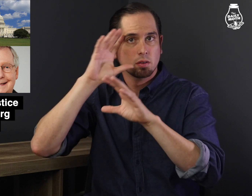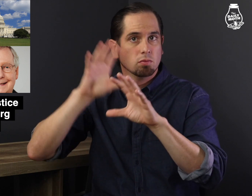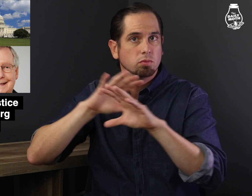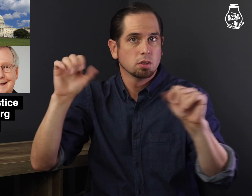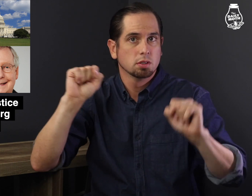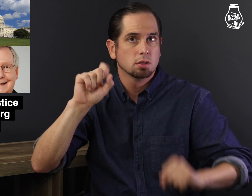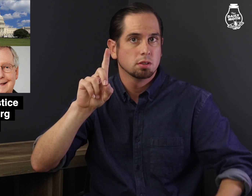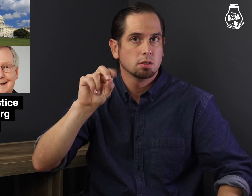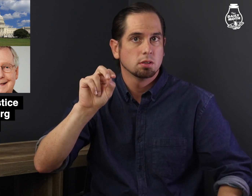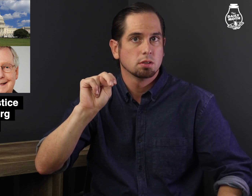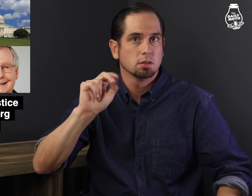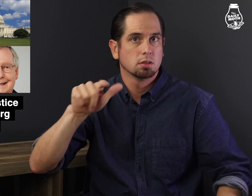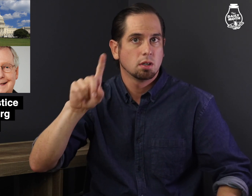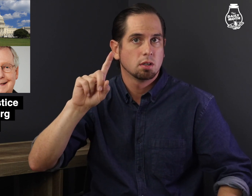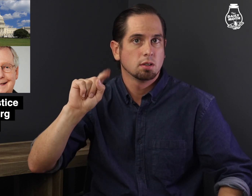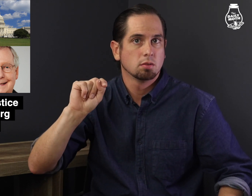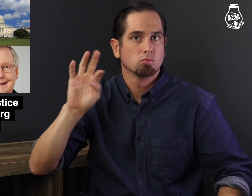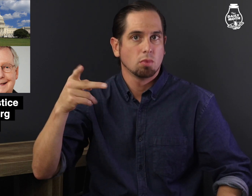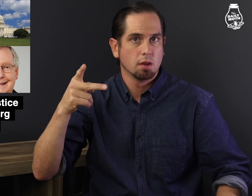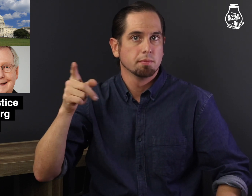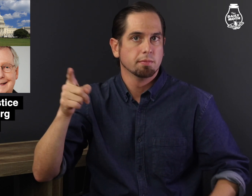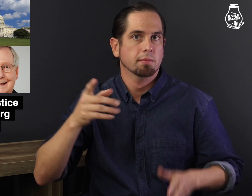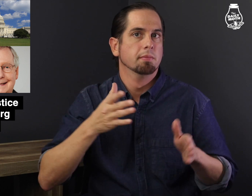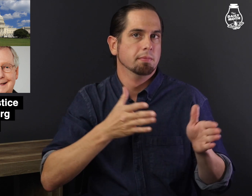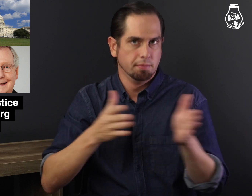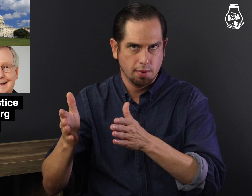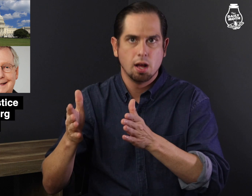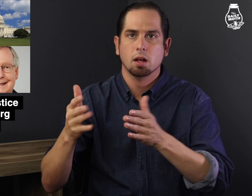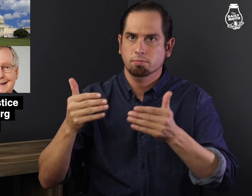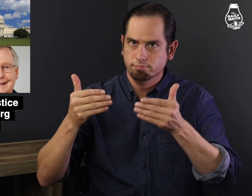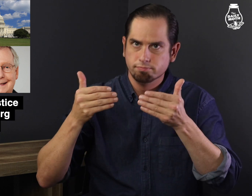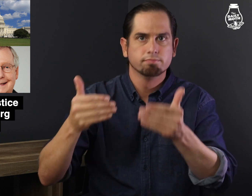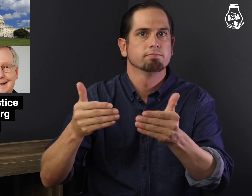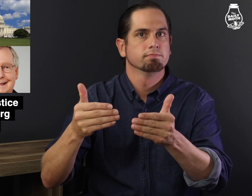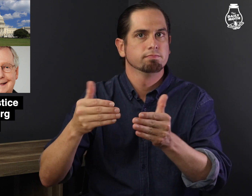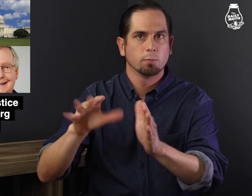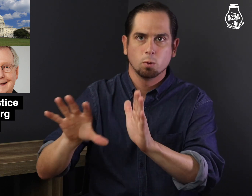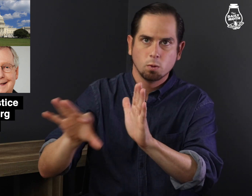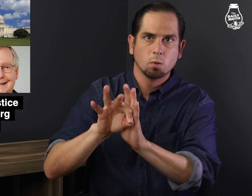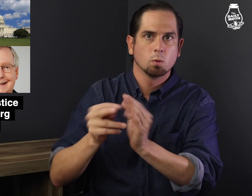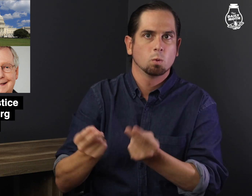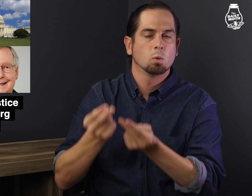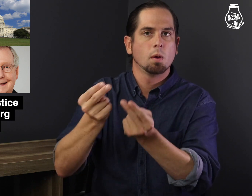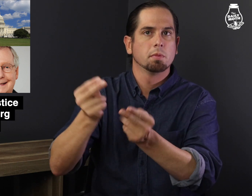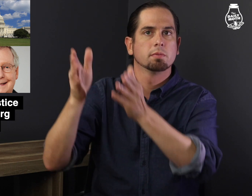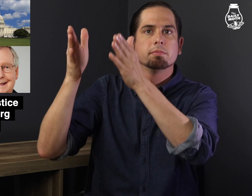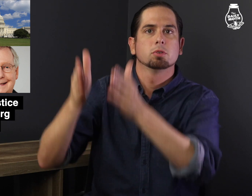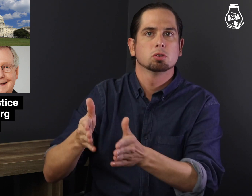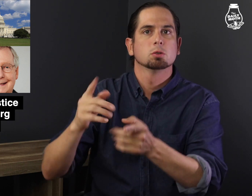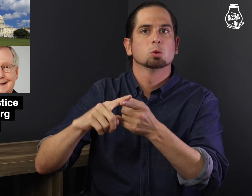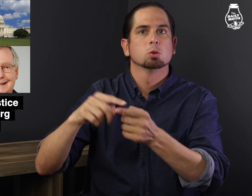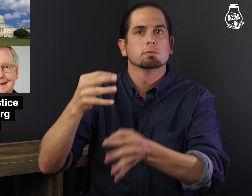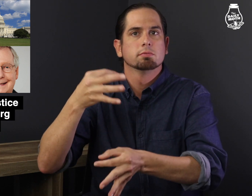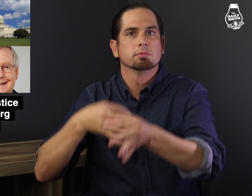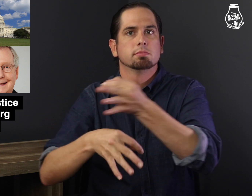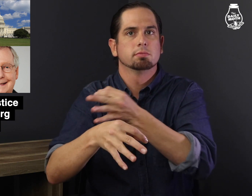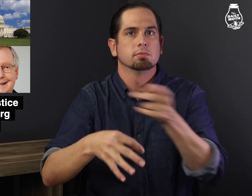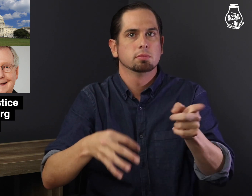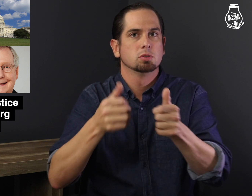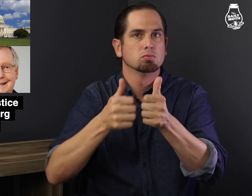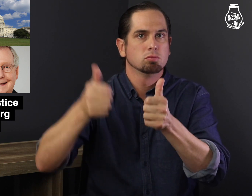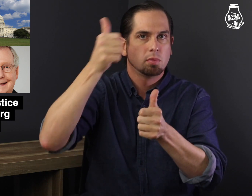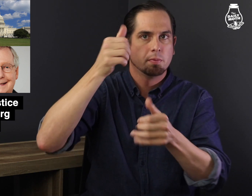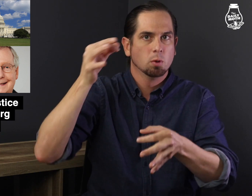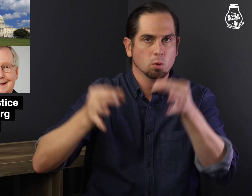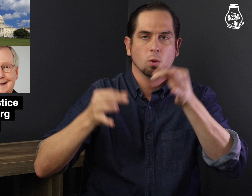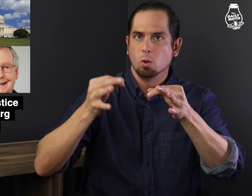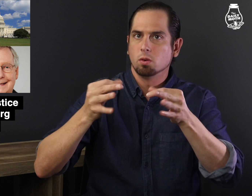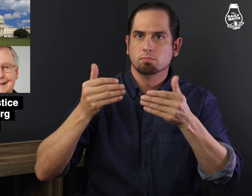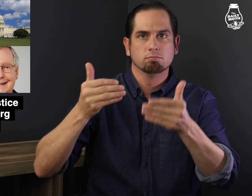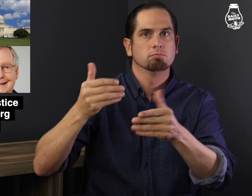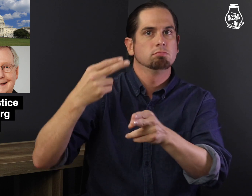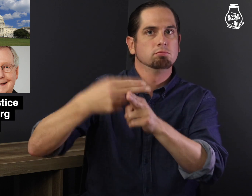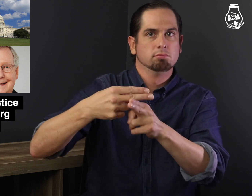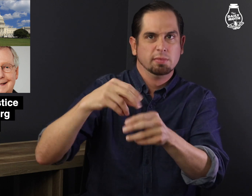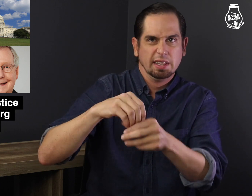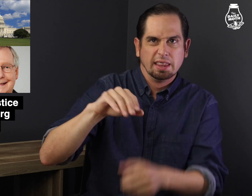President Donald Trump plans to nominate a replacement in